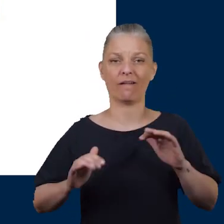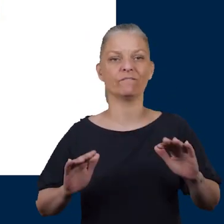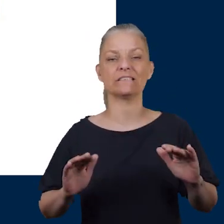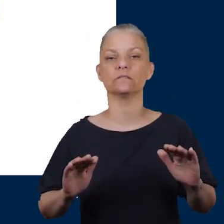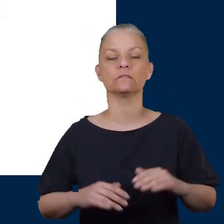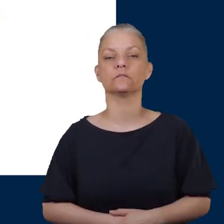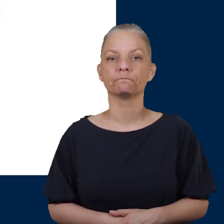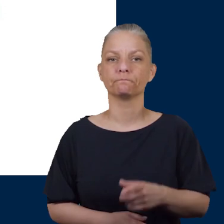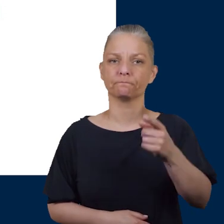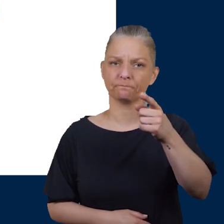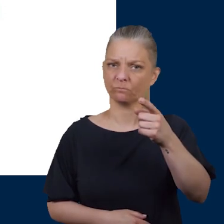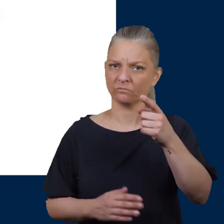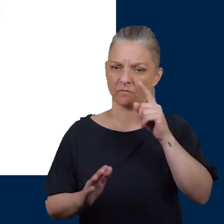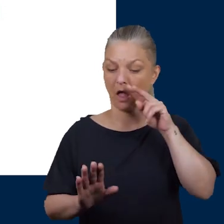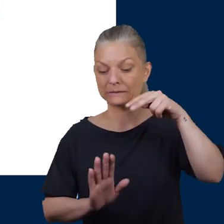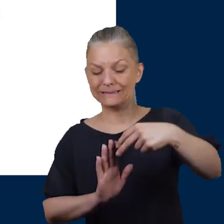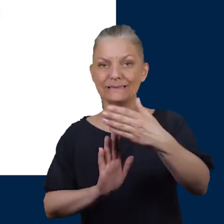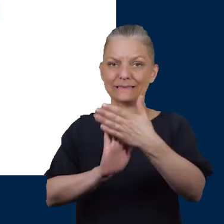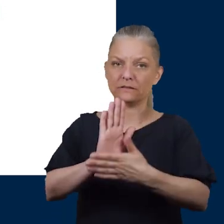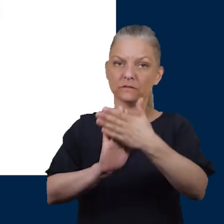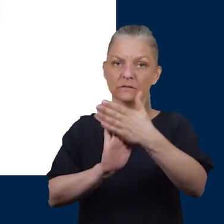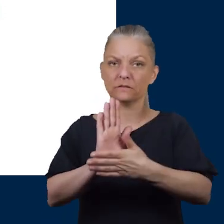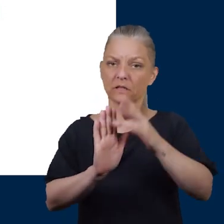If you can't see the sole of your foot use a handheld mirror to check them.